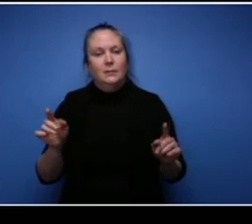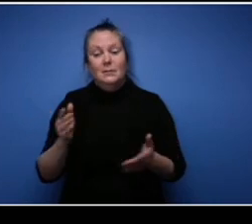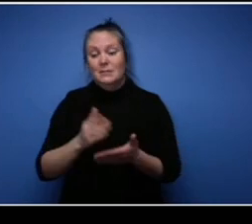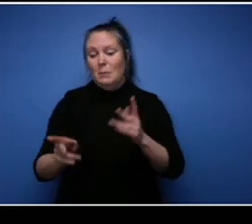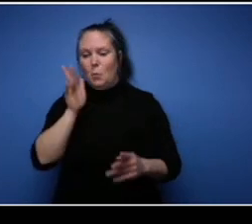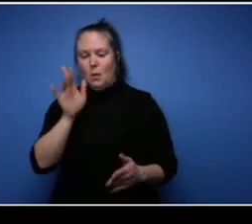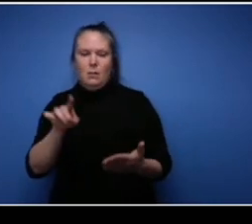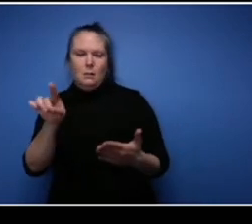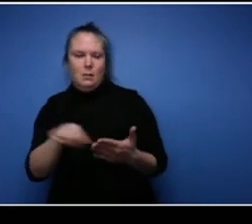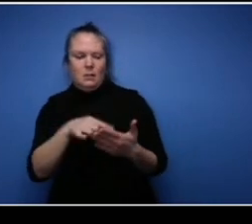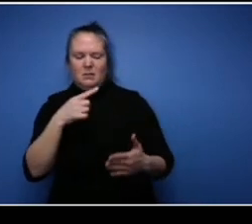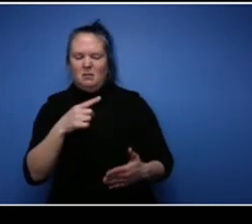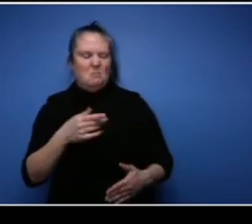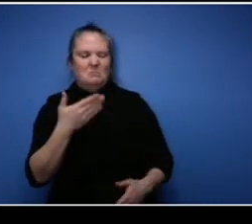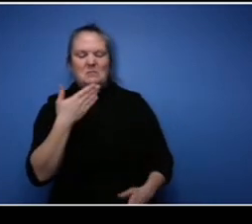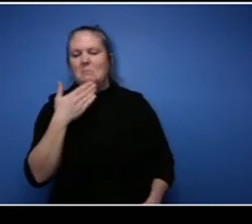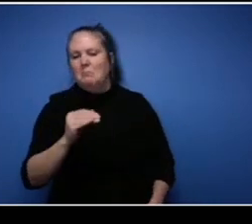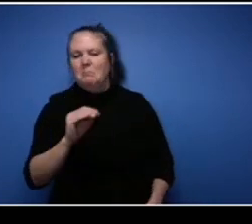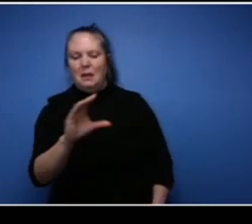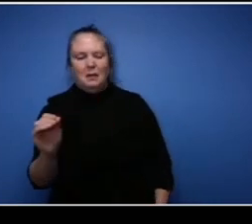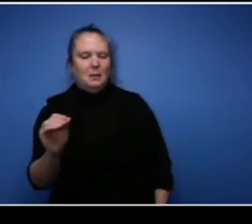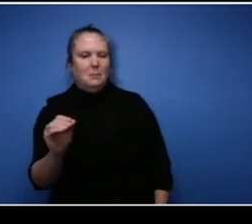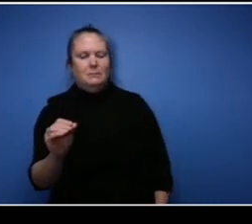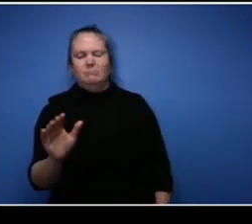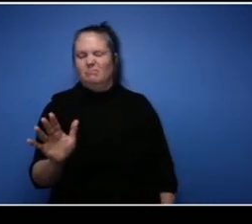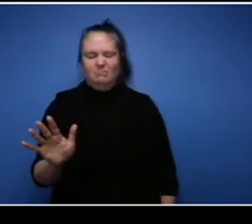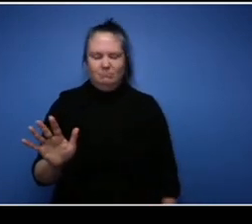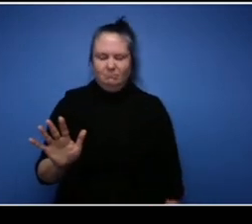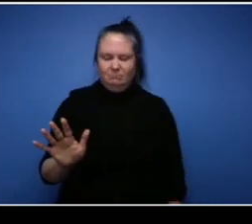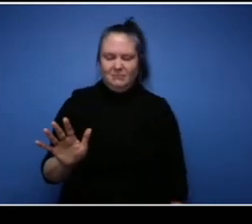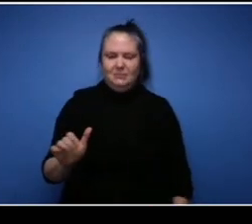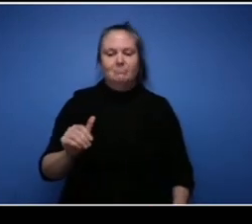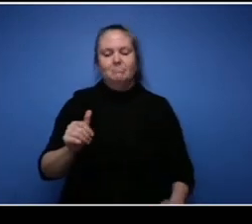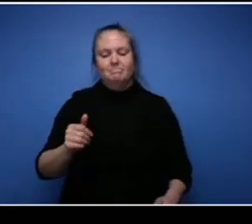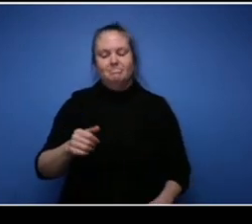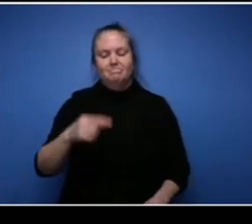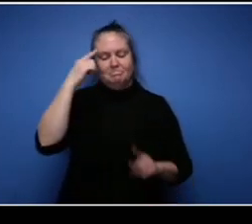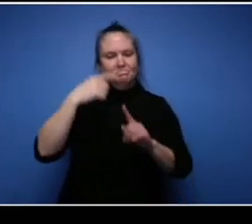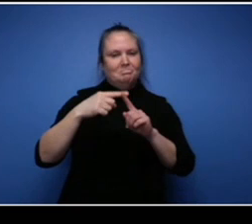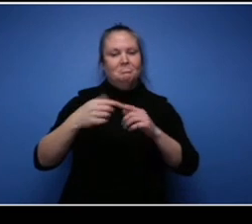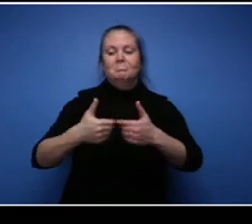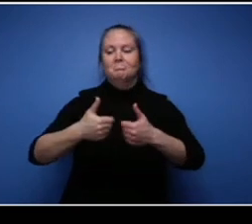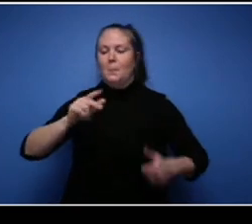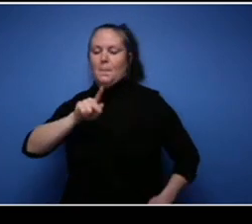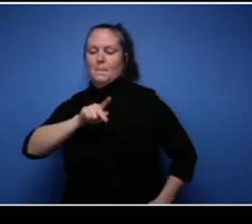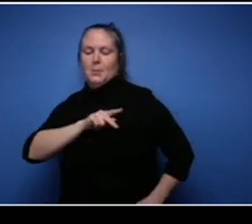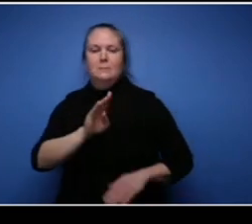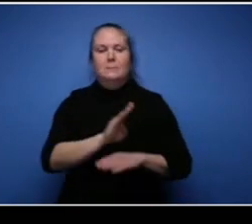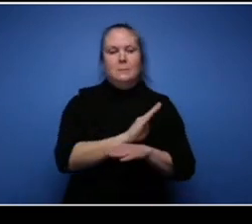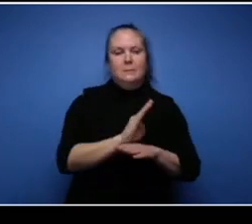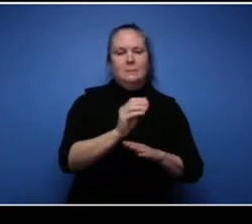You know be on the business like LinkedIn, you know there's you know push your you know